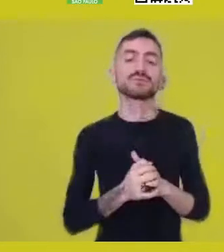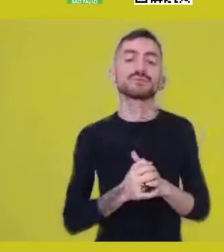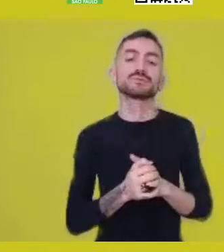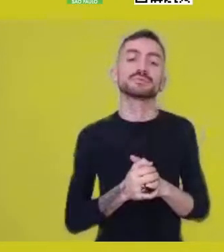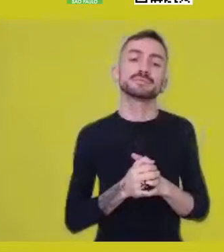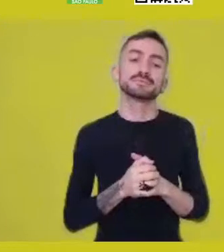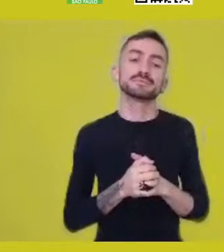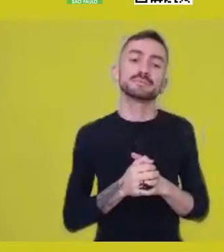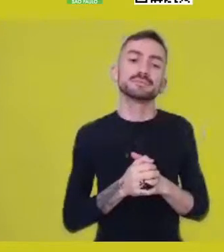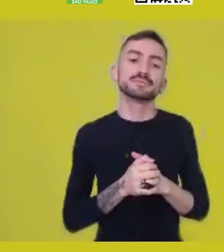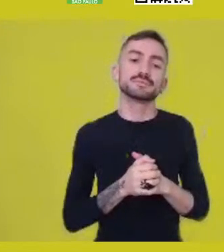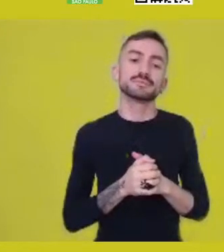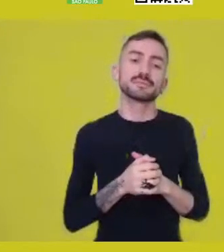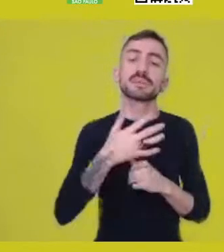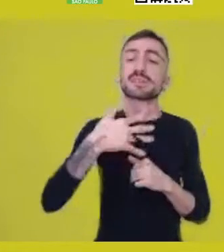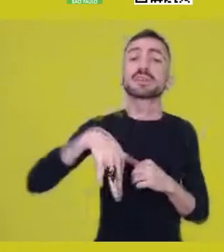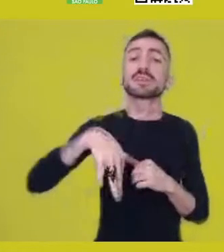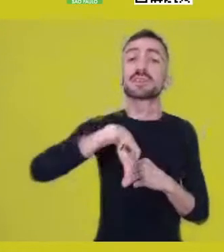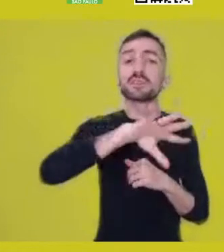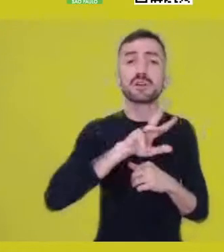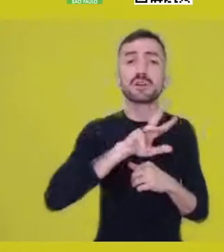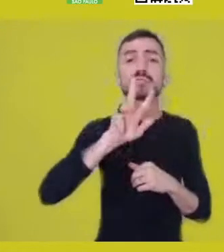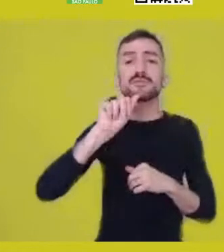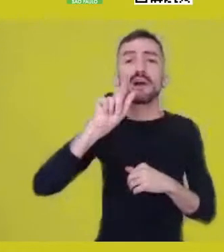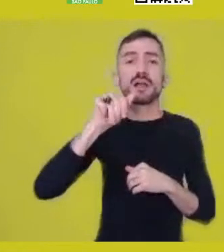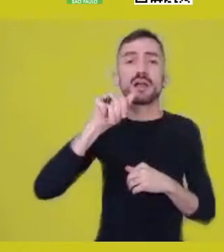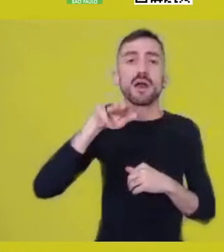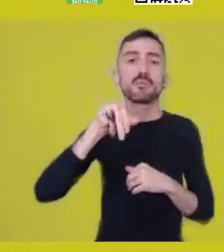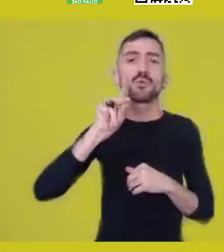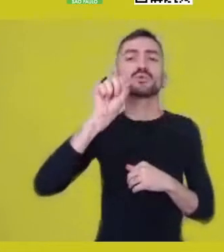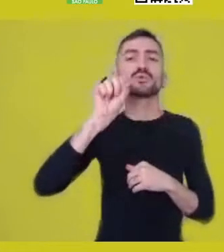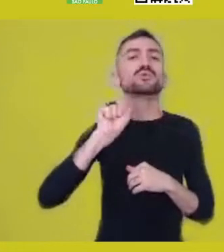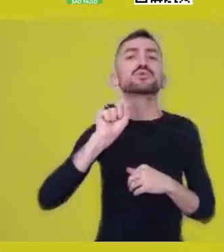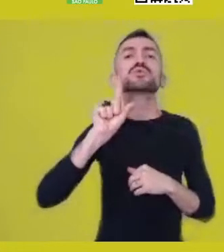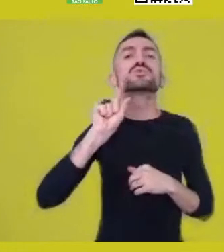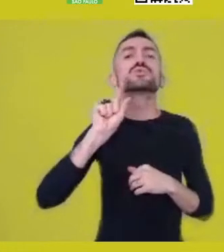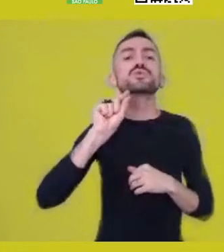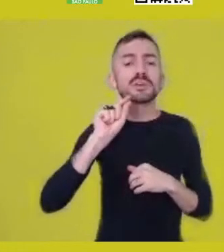within Vagamundos, is asking ourselves about the artistic praxis